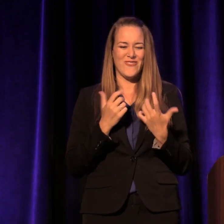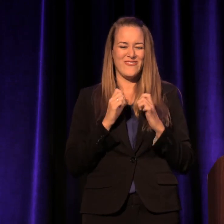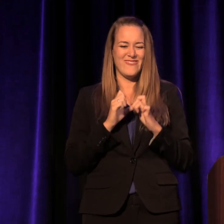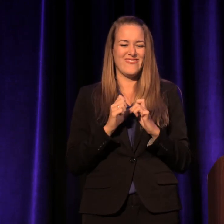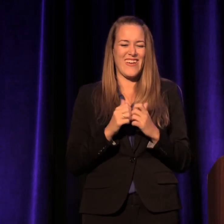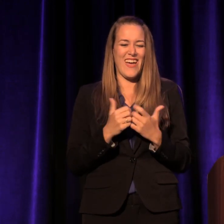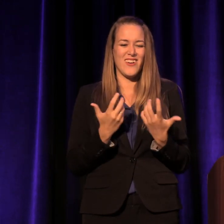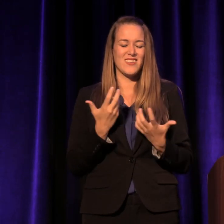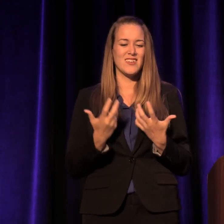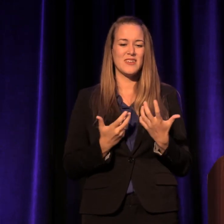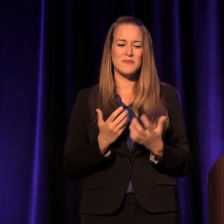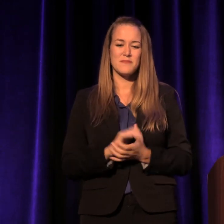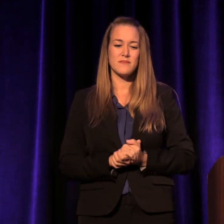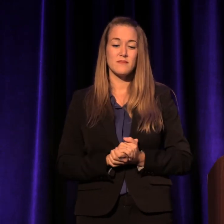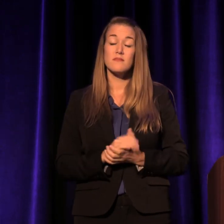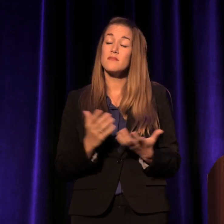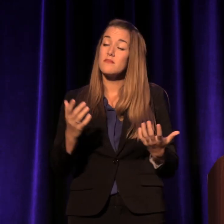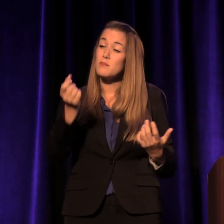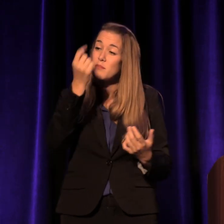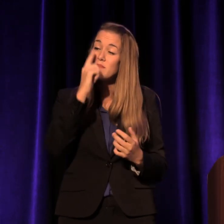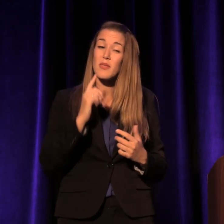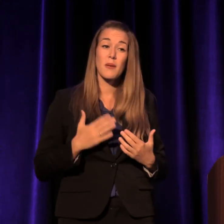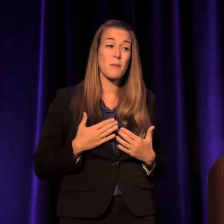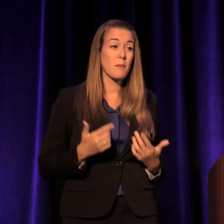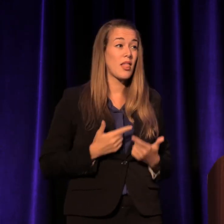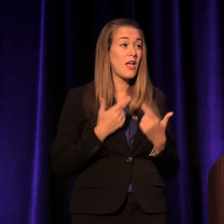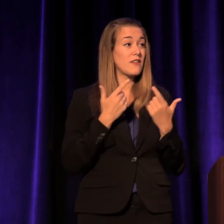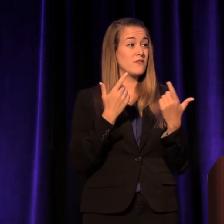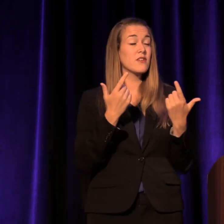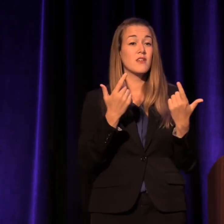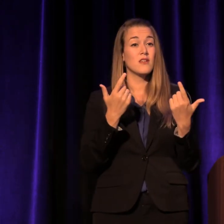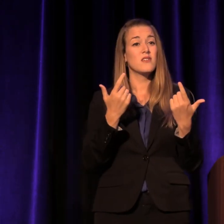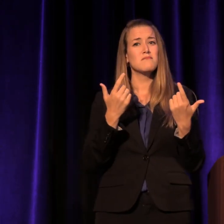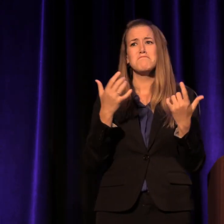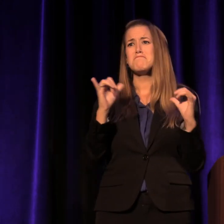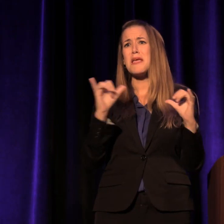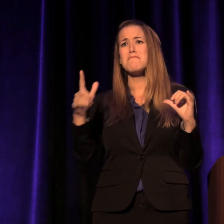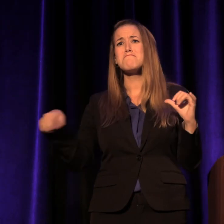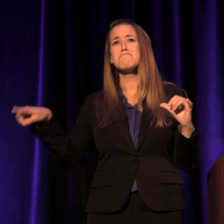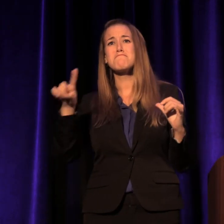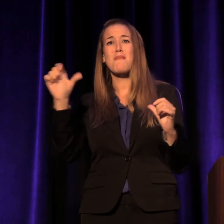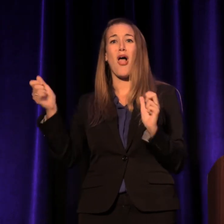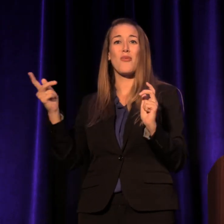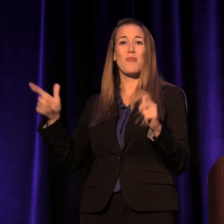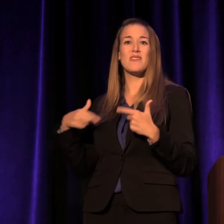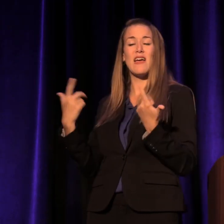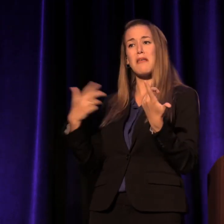But my life, like a lot of other people's lives, also has interesting, positive mutations in it,